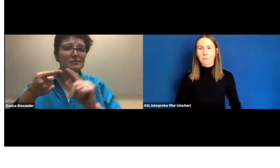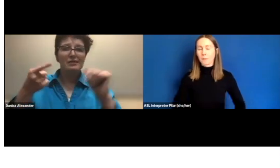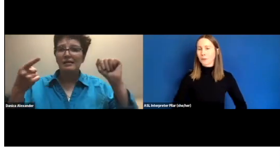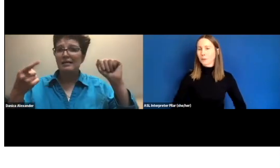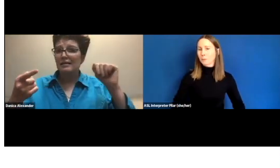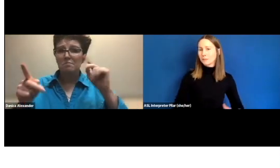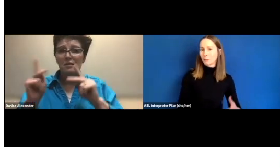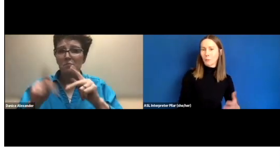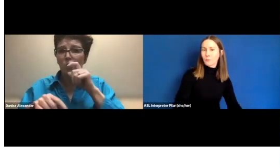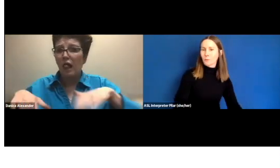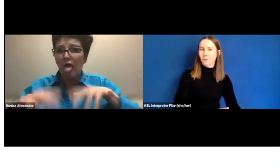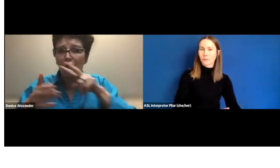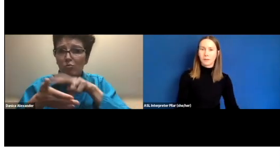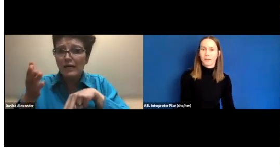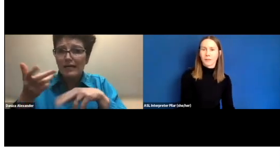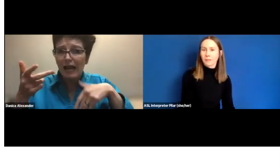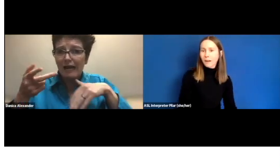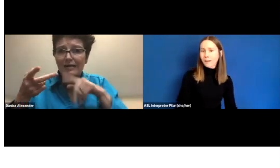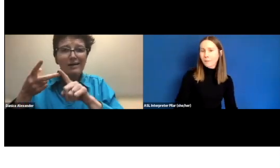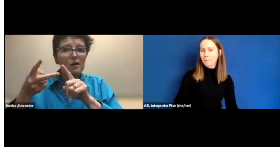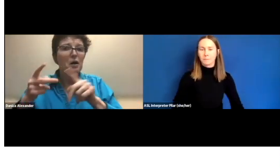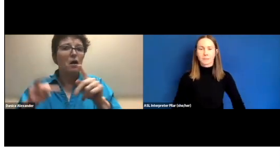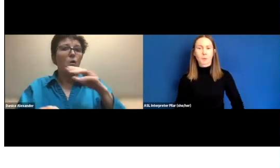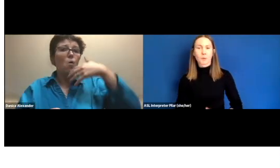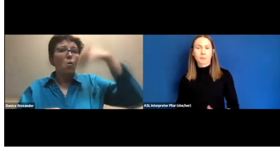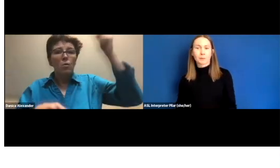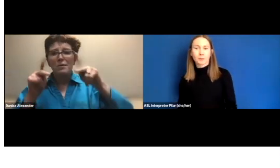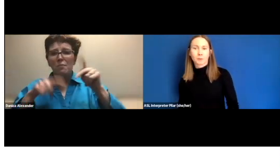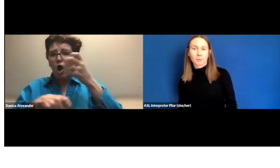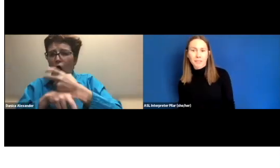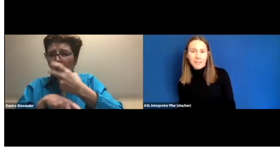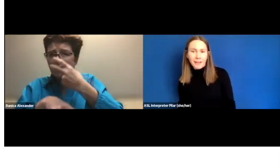Maybe it could be someone who's young, someone who hasn't learned to read yet,